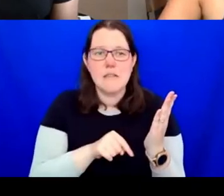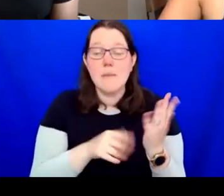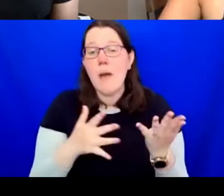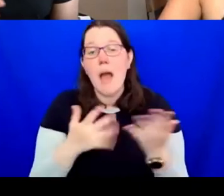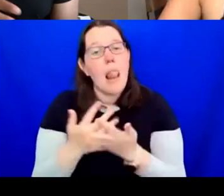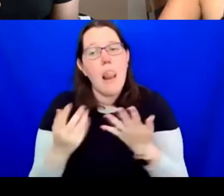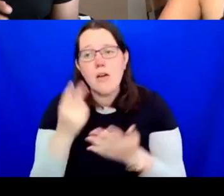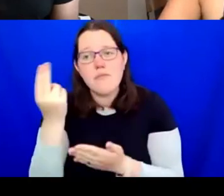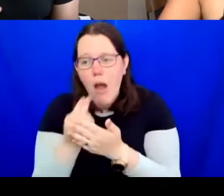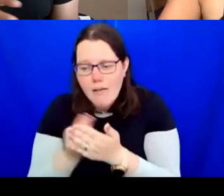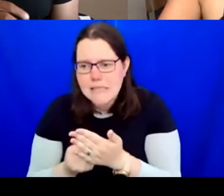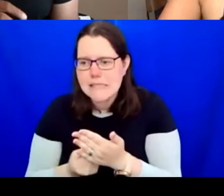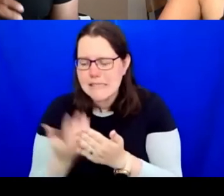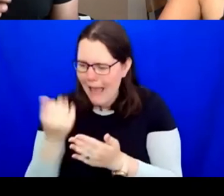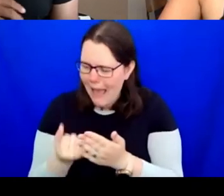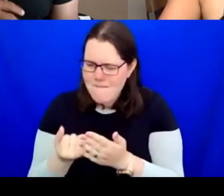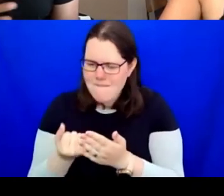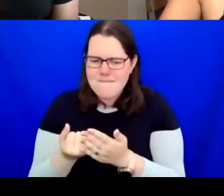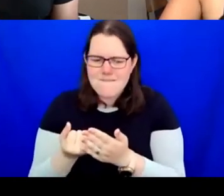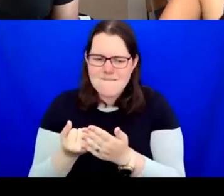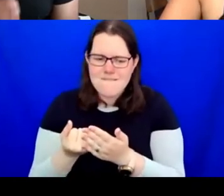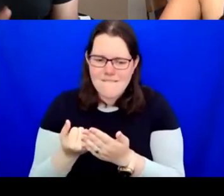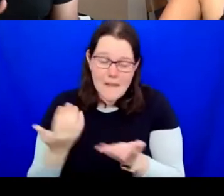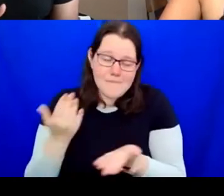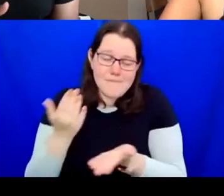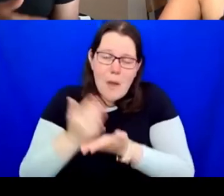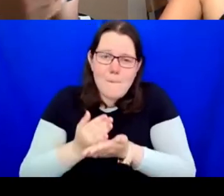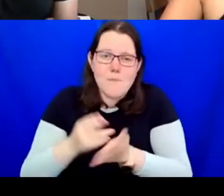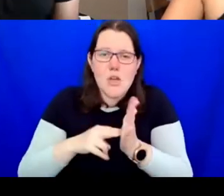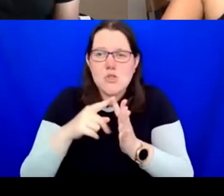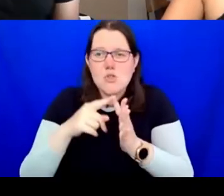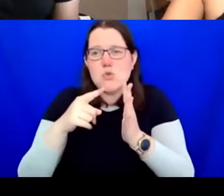you don't understand the difference between yourself and the world around you.